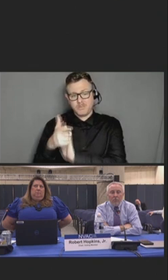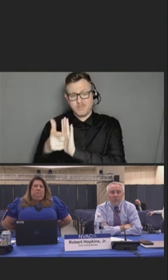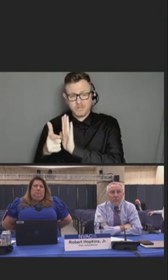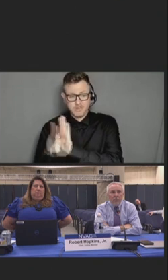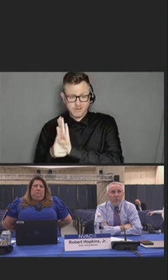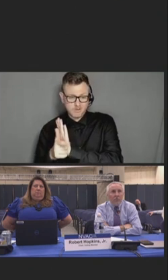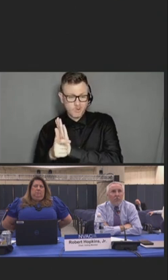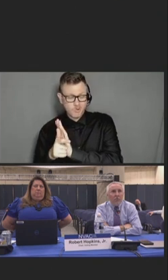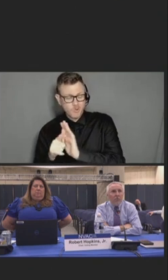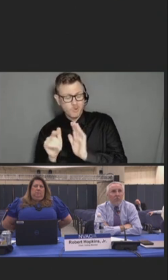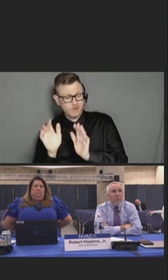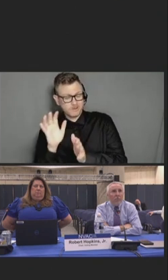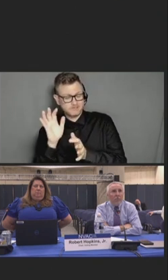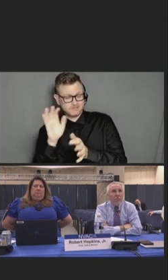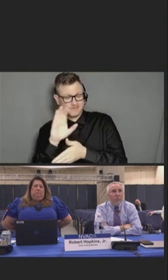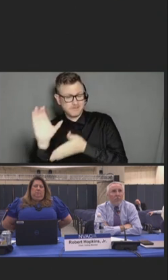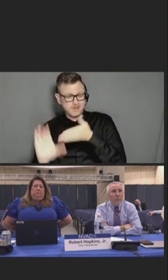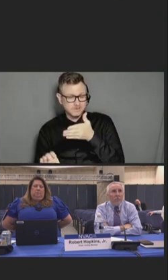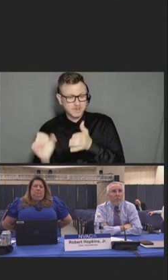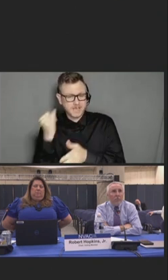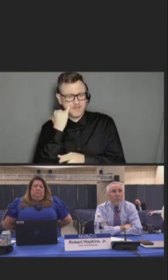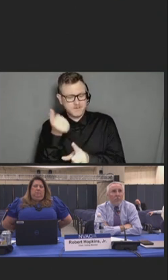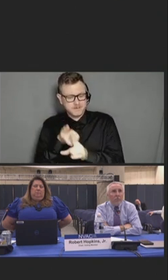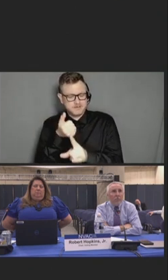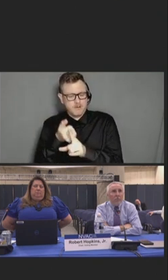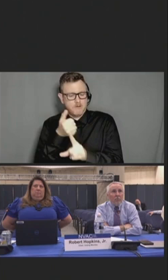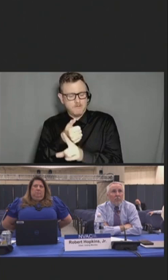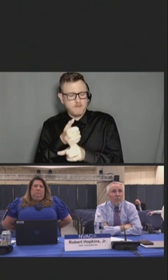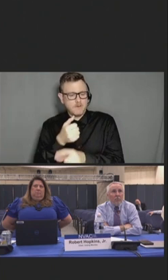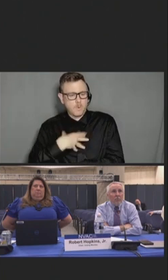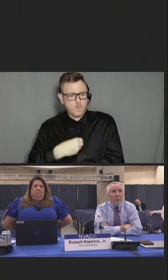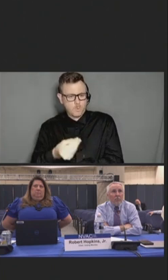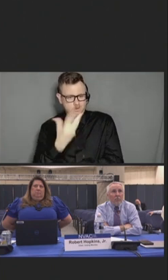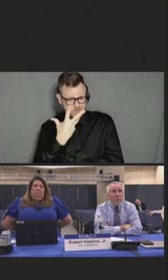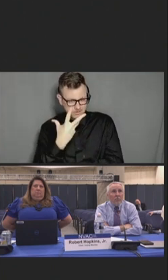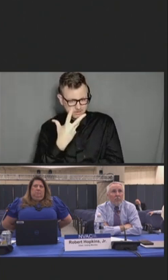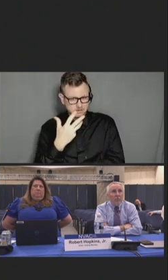These relationships were mediated by reduced recognition that the victims suffered emotional